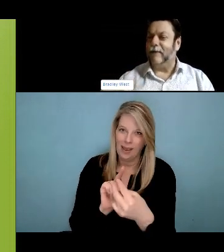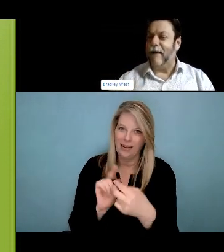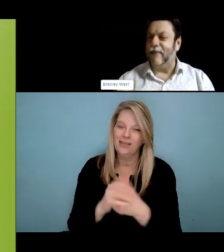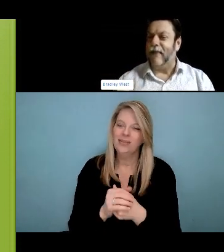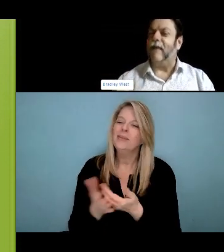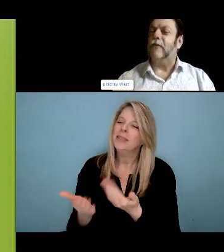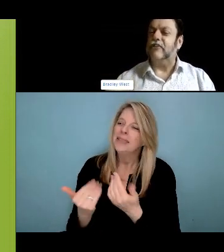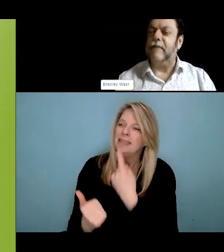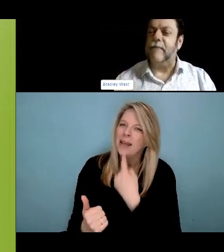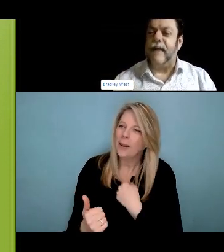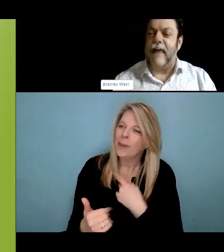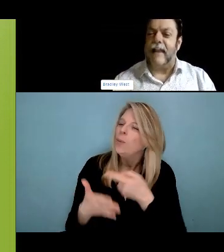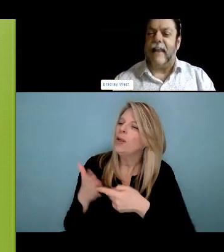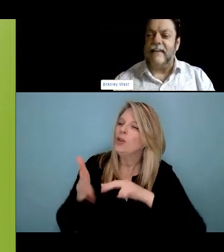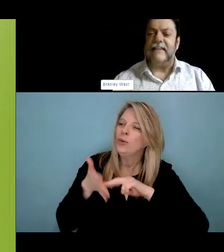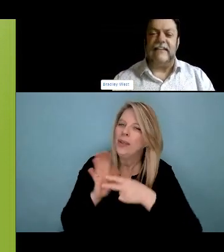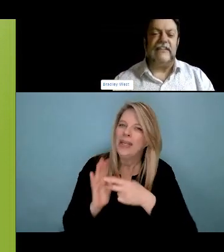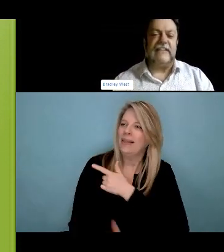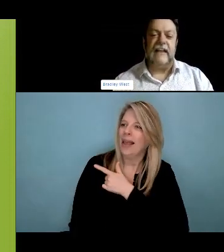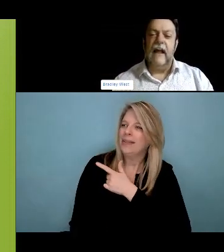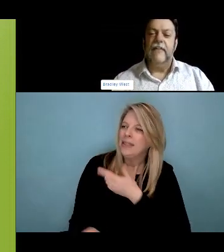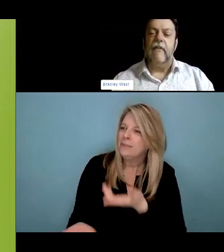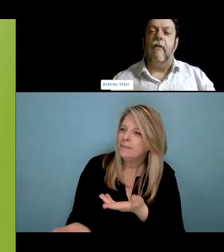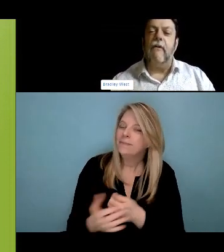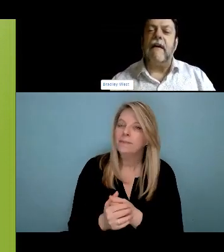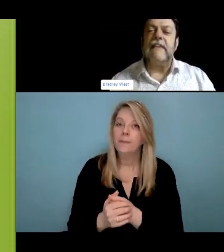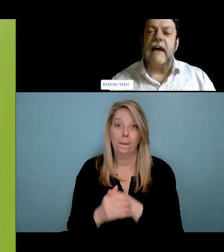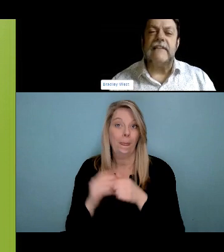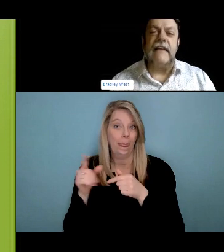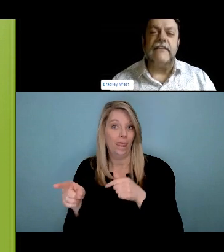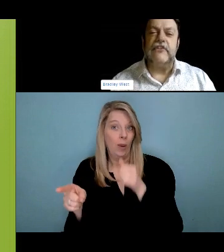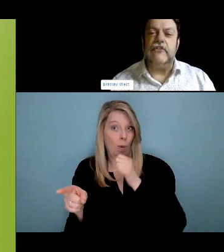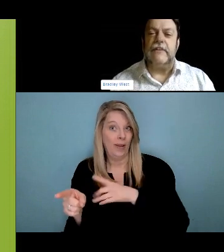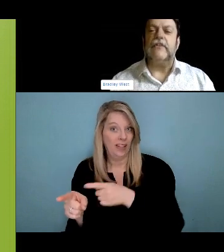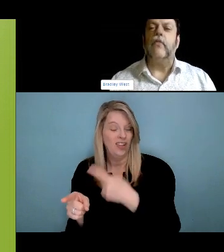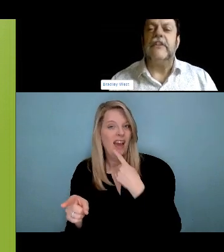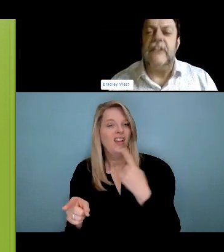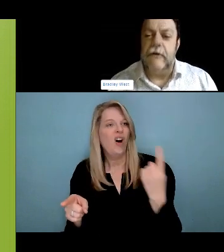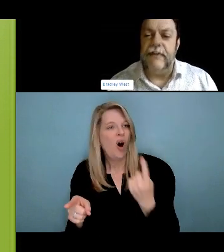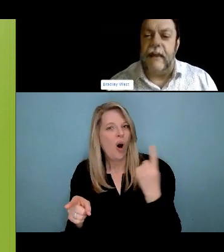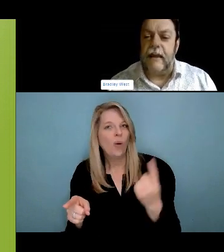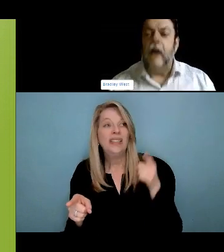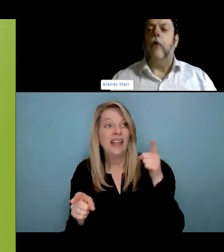Have they showered this month? Have they slept this week? And so I just try not to take things